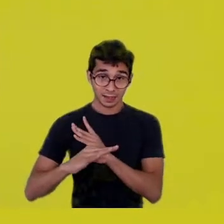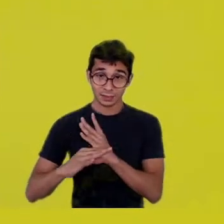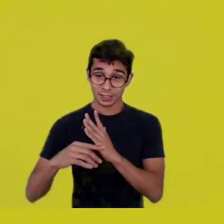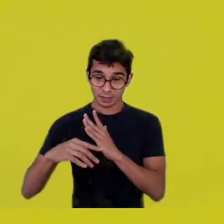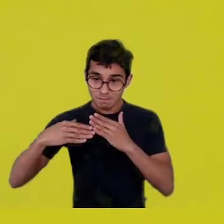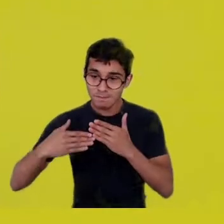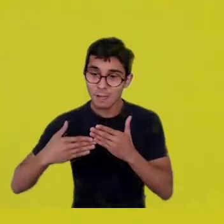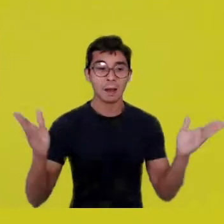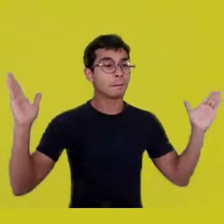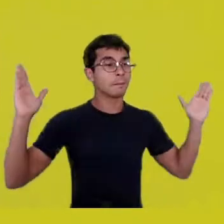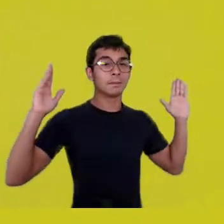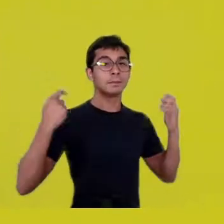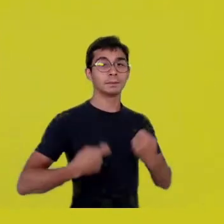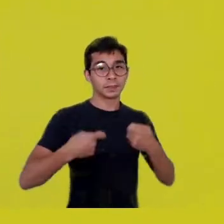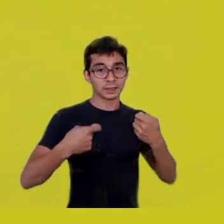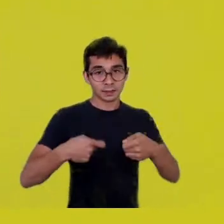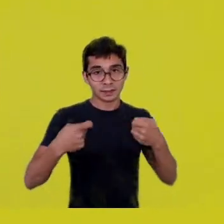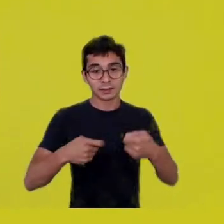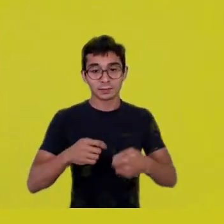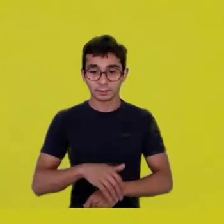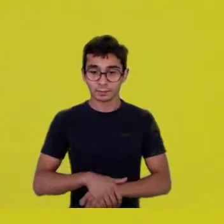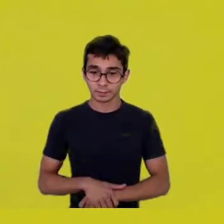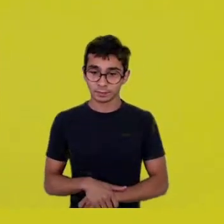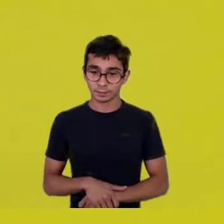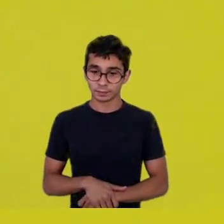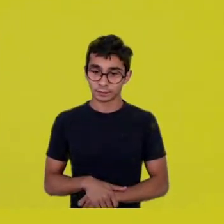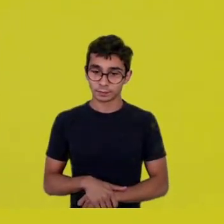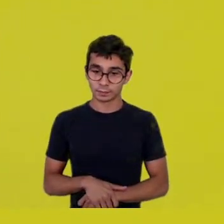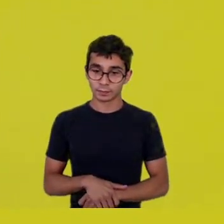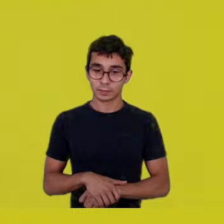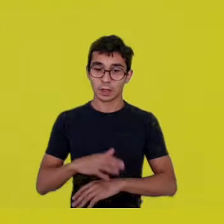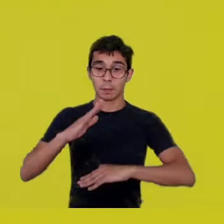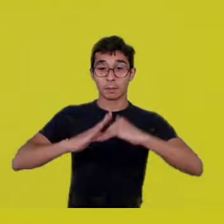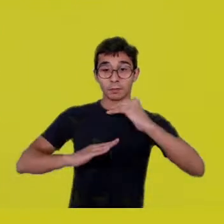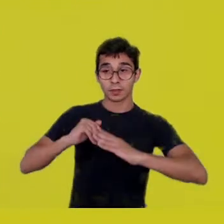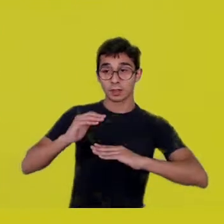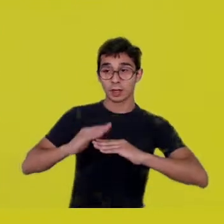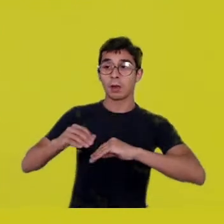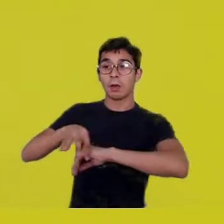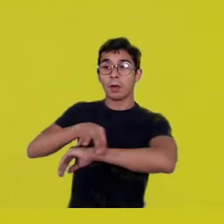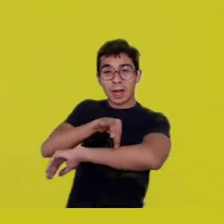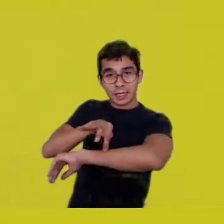And when you discuss that with urbanists, architects and planners,